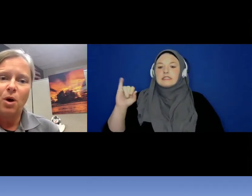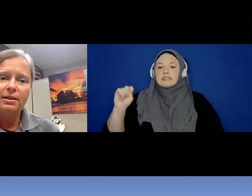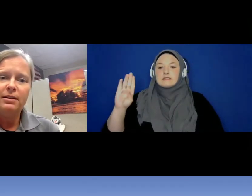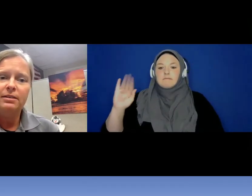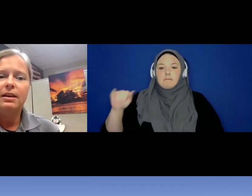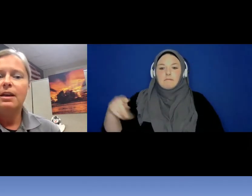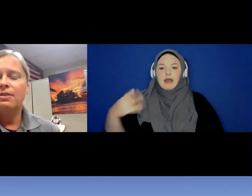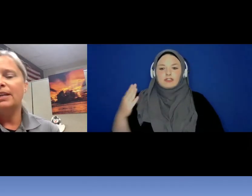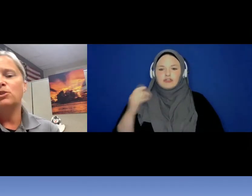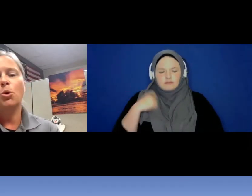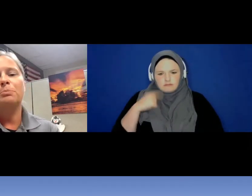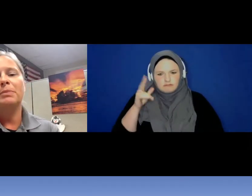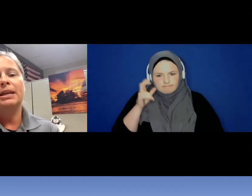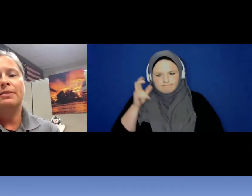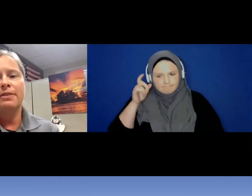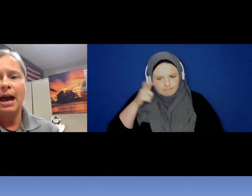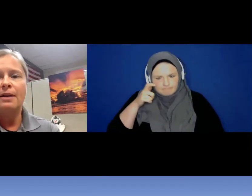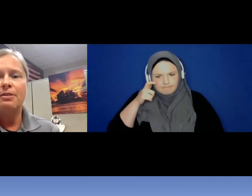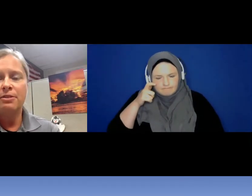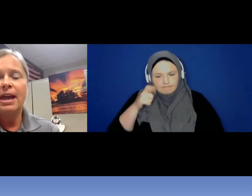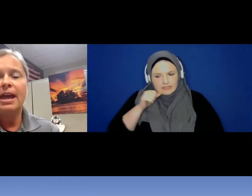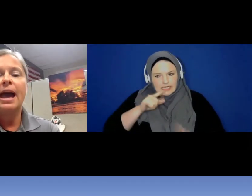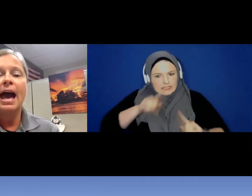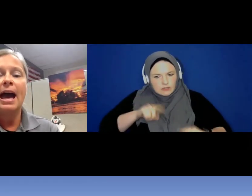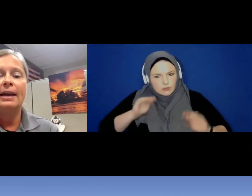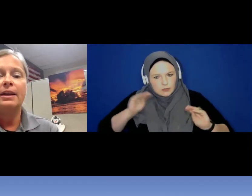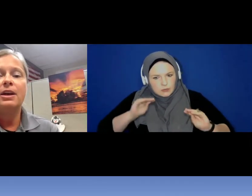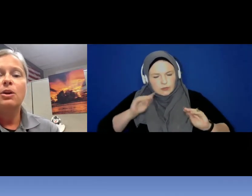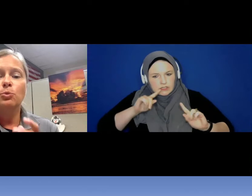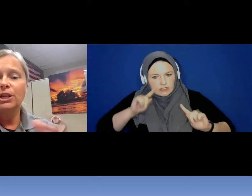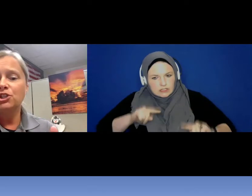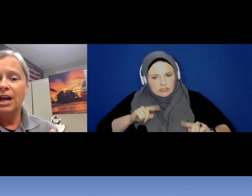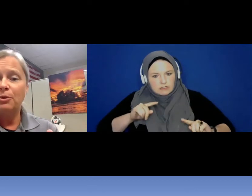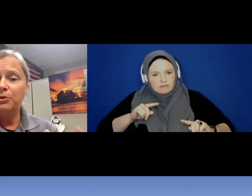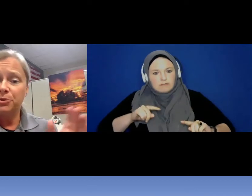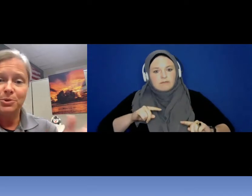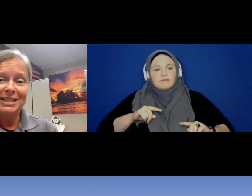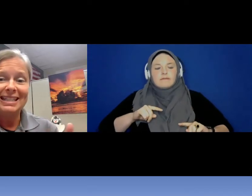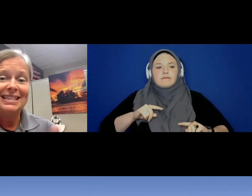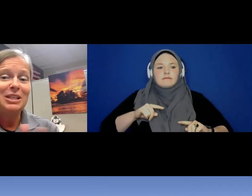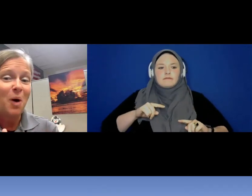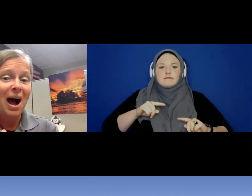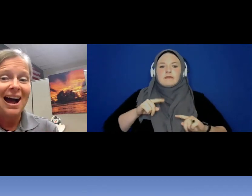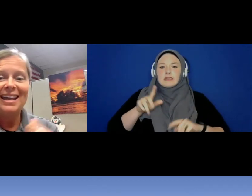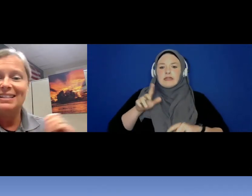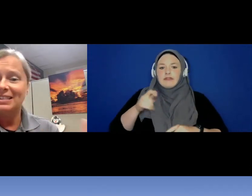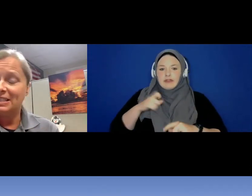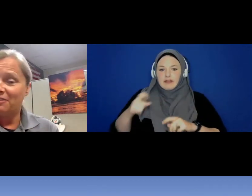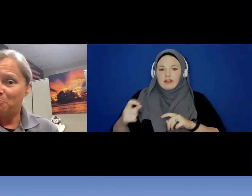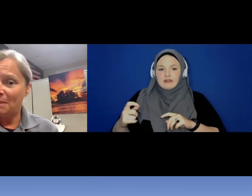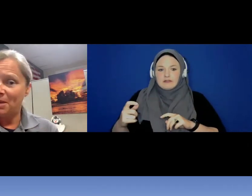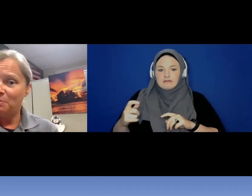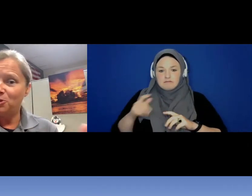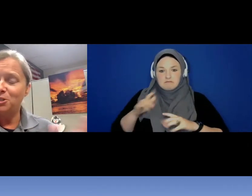1 they told me that they had reached out through TTY to see if maybe the person